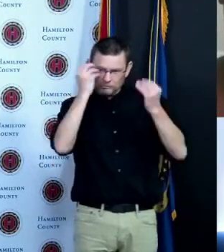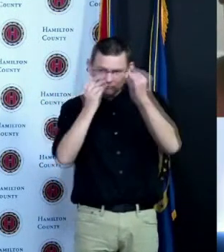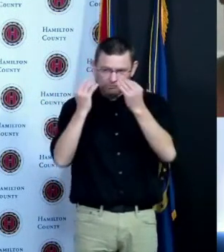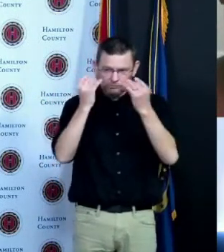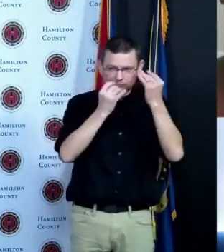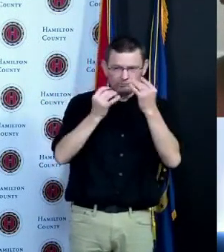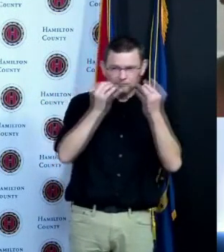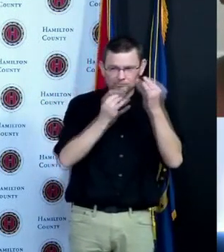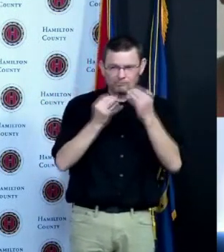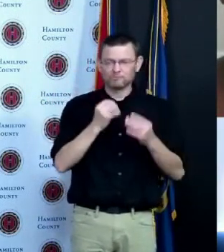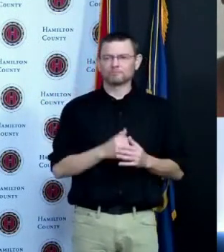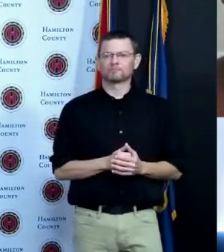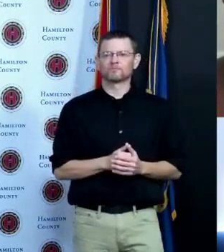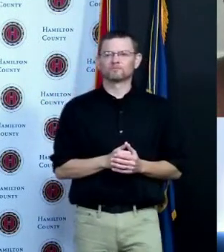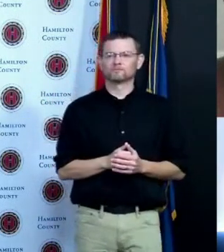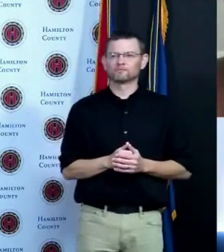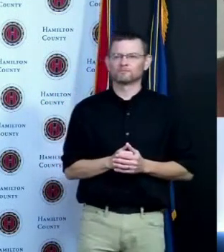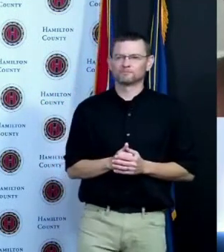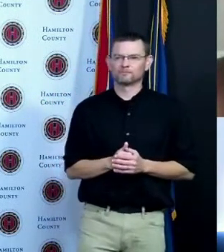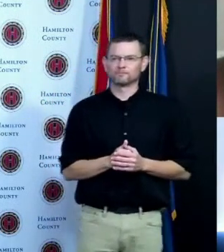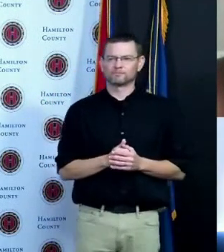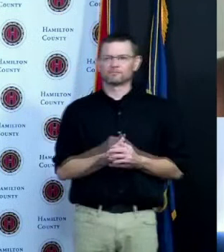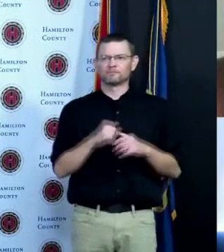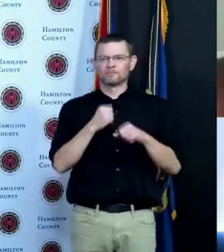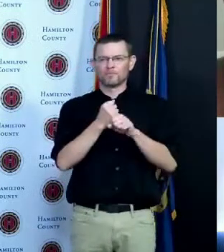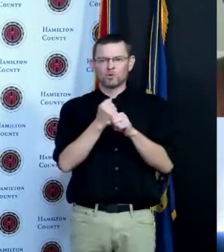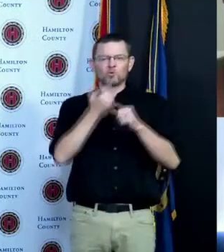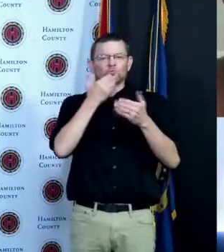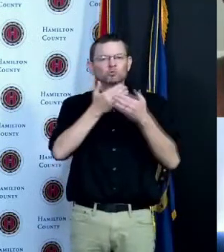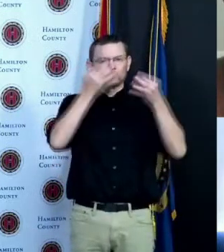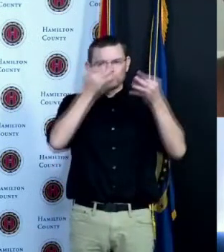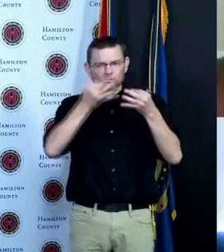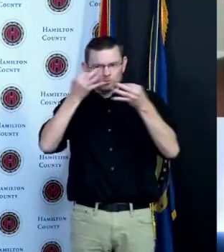you're comfortable with Commissioner Driehaus mentioned shortly ago that we are also working